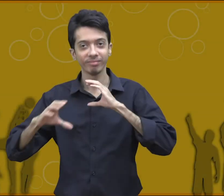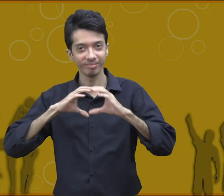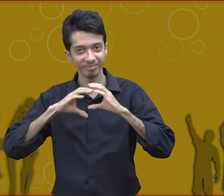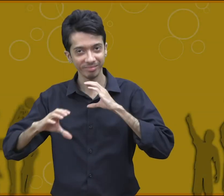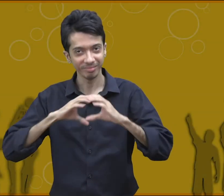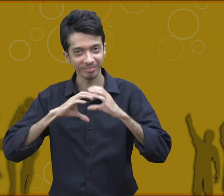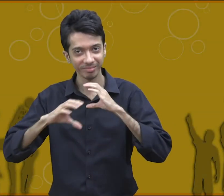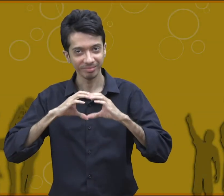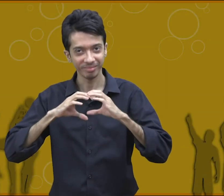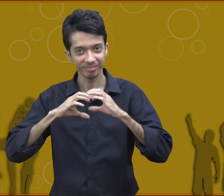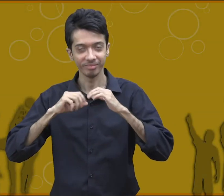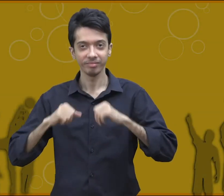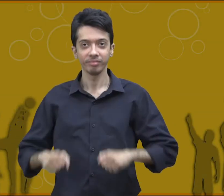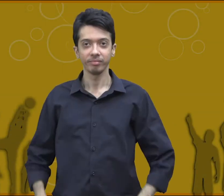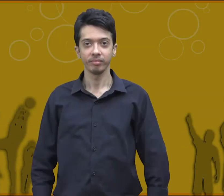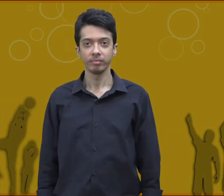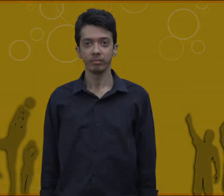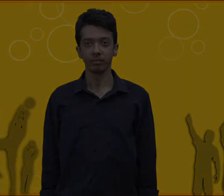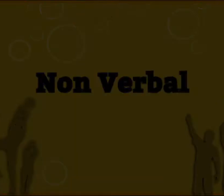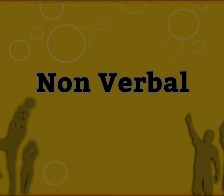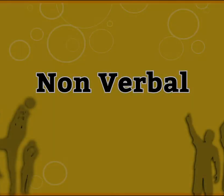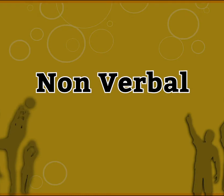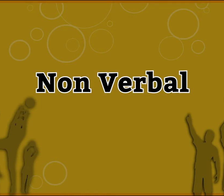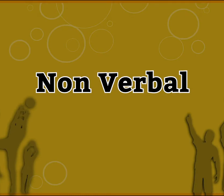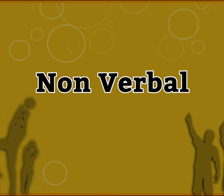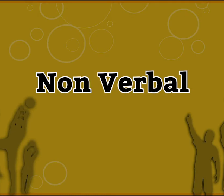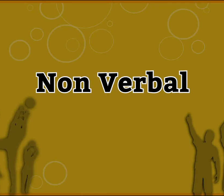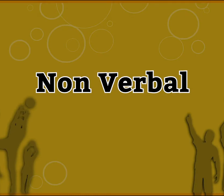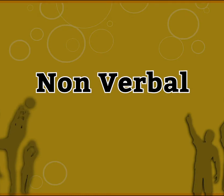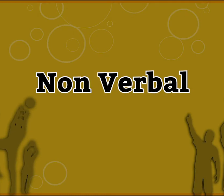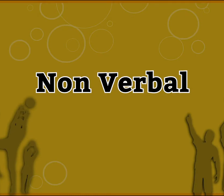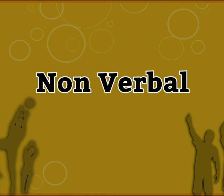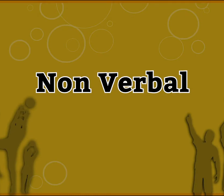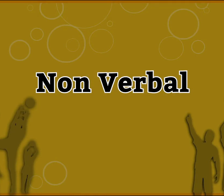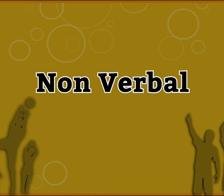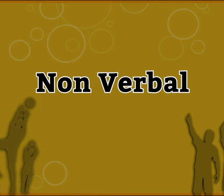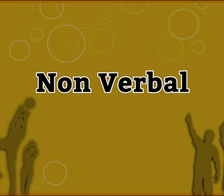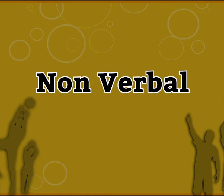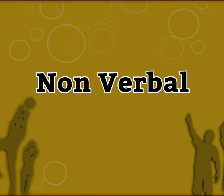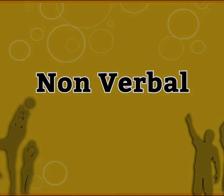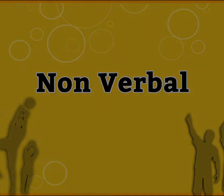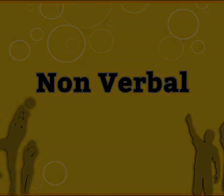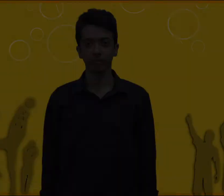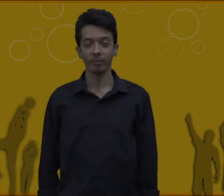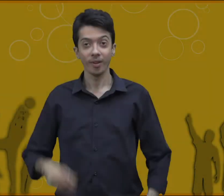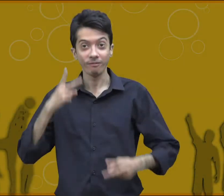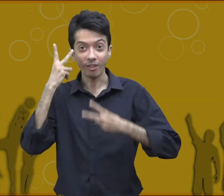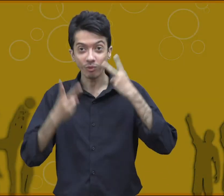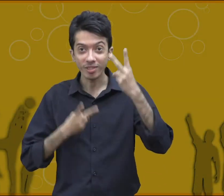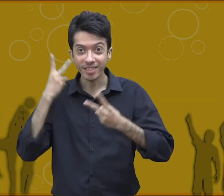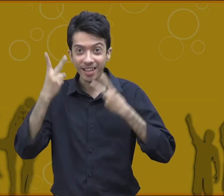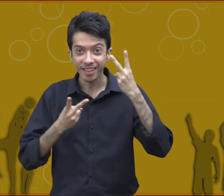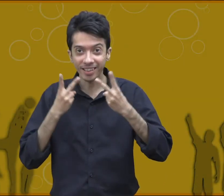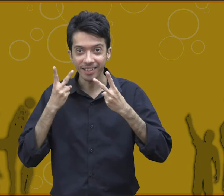verbal communication non-verbal